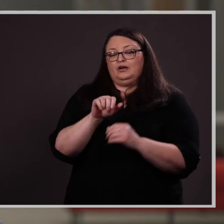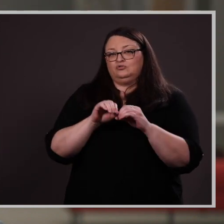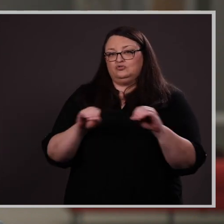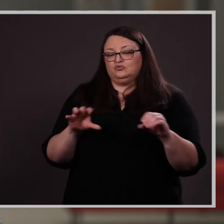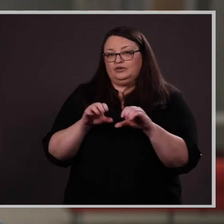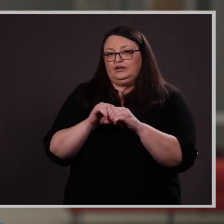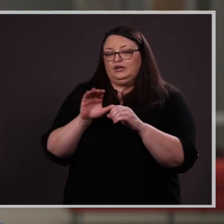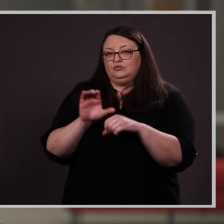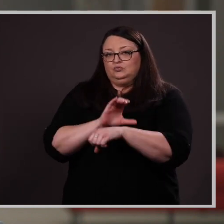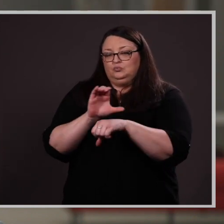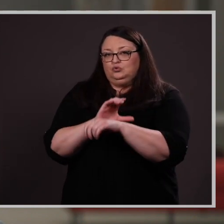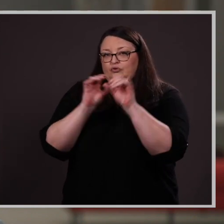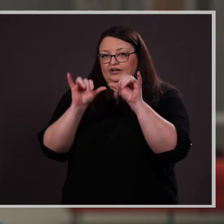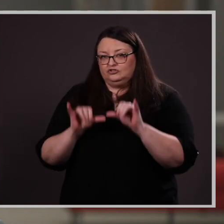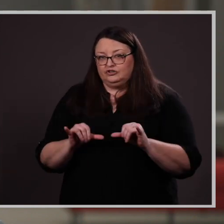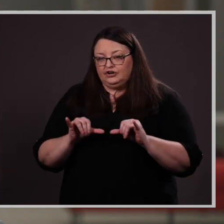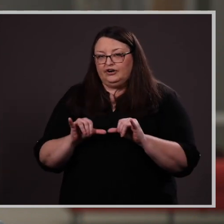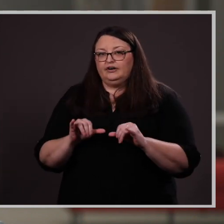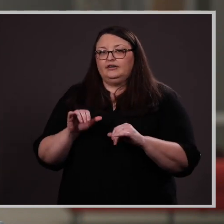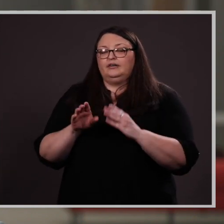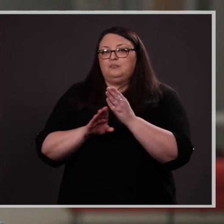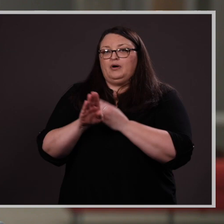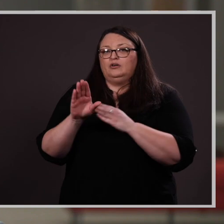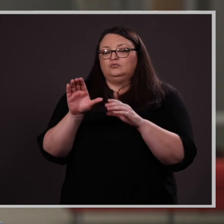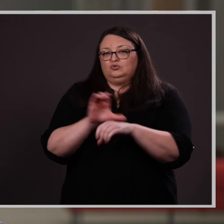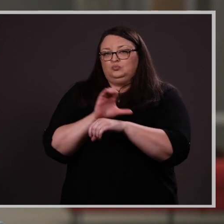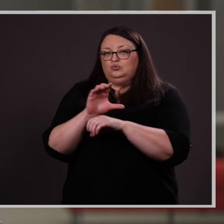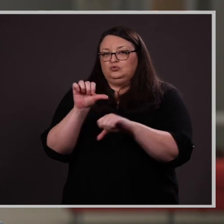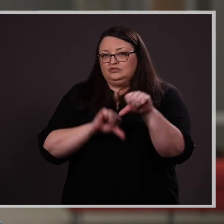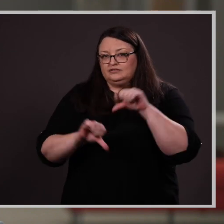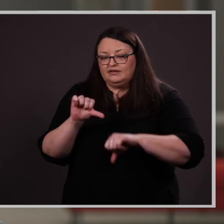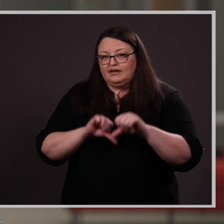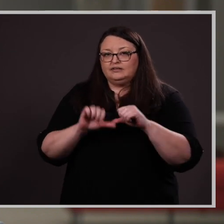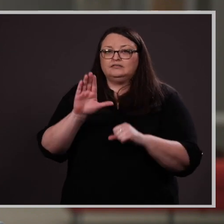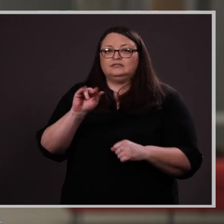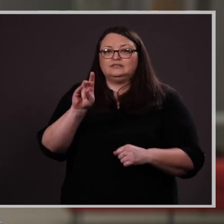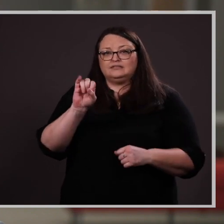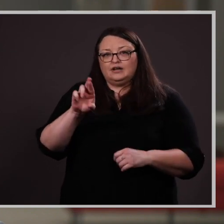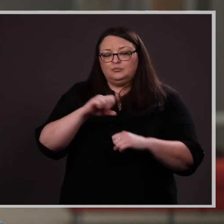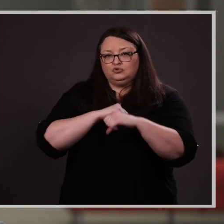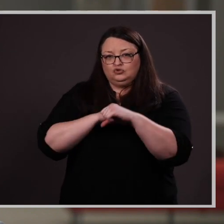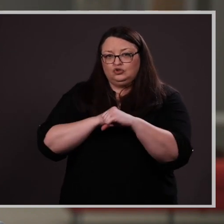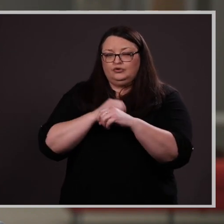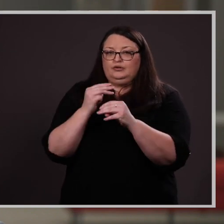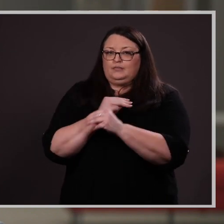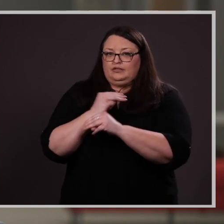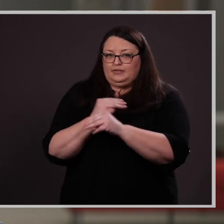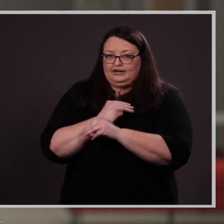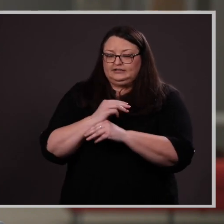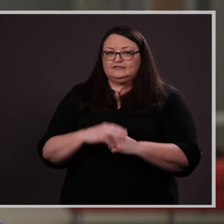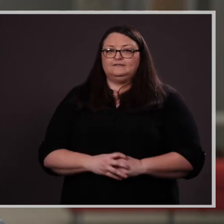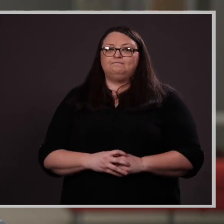degree in computer engineering, and minors in computer science, cybersecurity and mathematics.